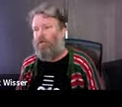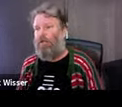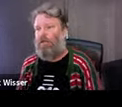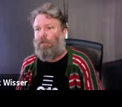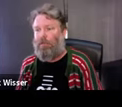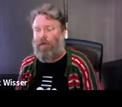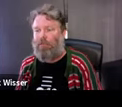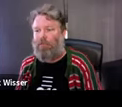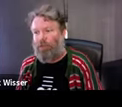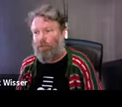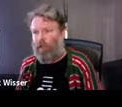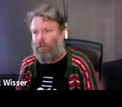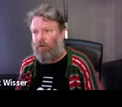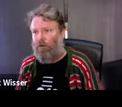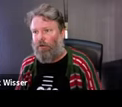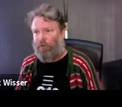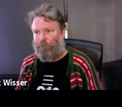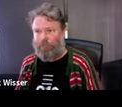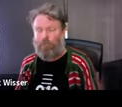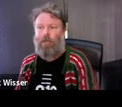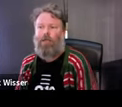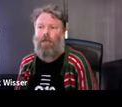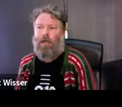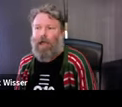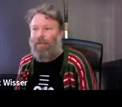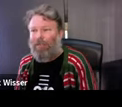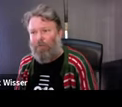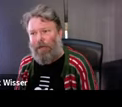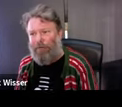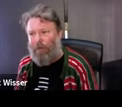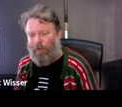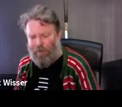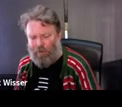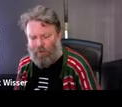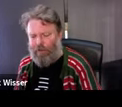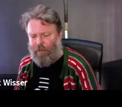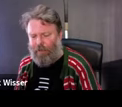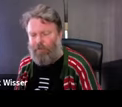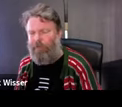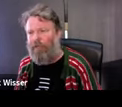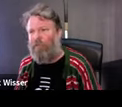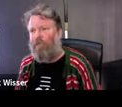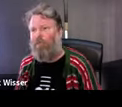an artist in Melbourne, and we're... When I wrote that into the